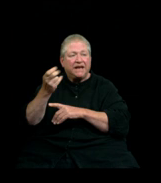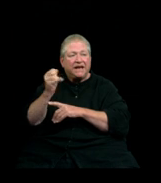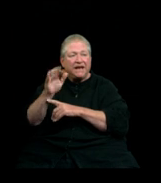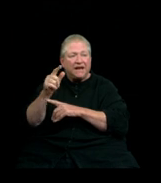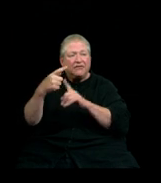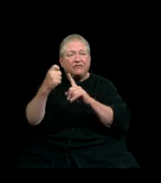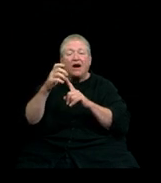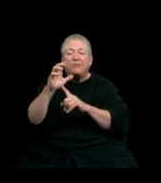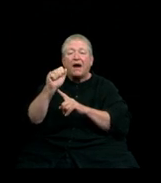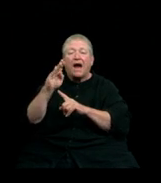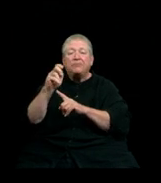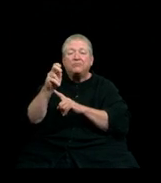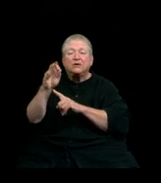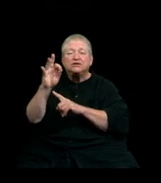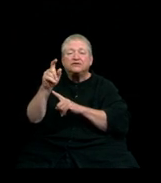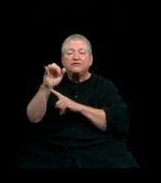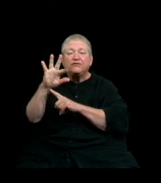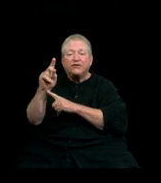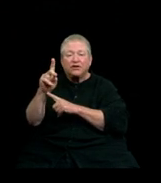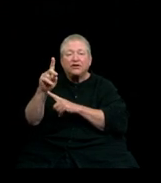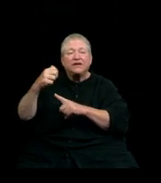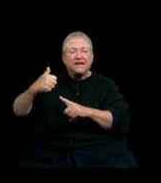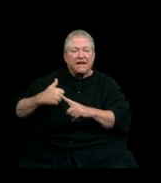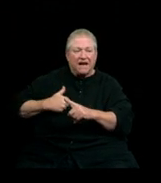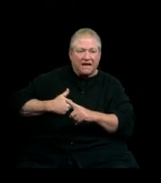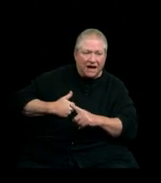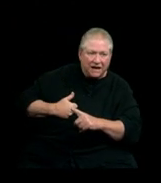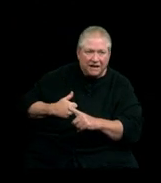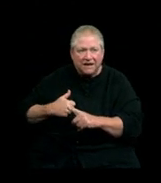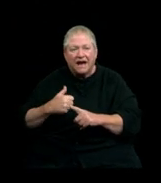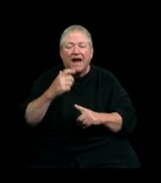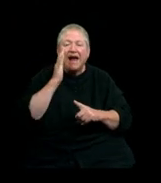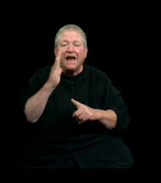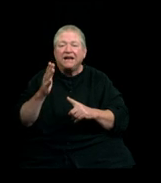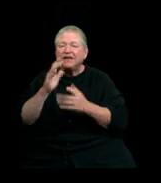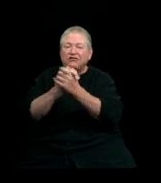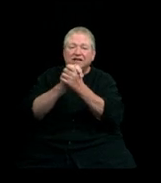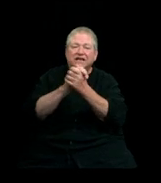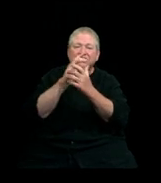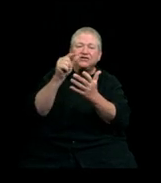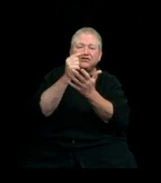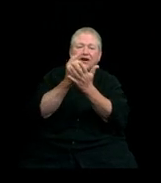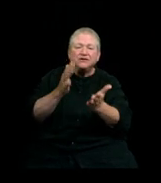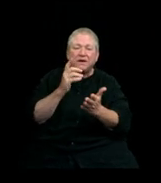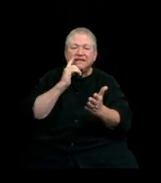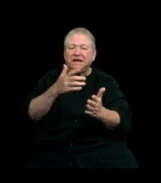raspberry capital of Canada. Congratulations to all Western Washington grads and best of luck in your future endeavors.